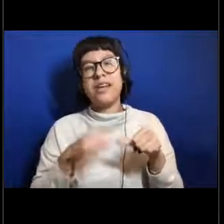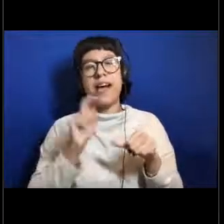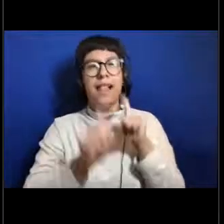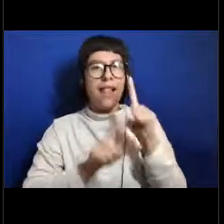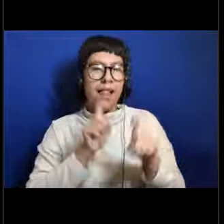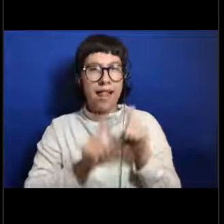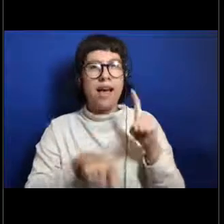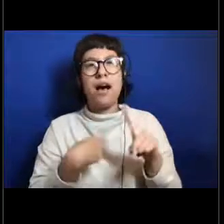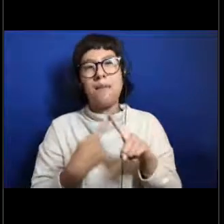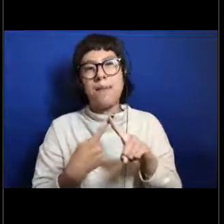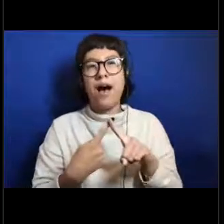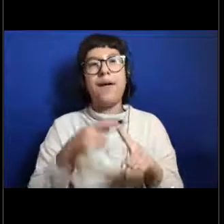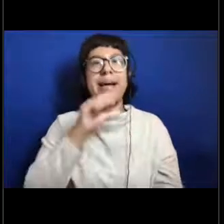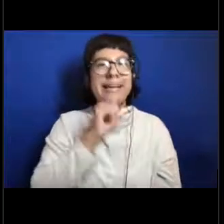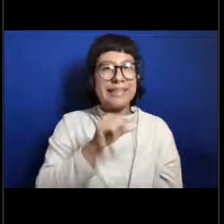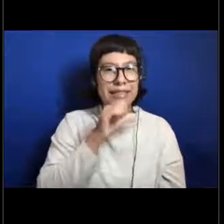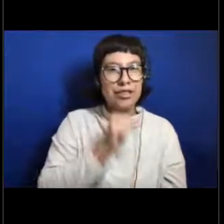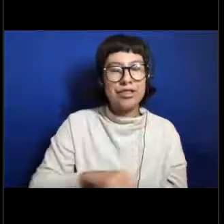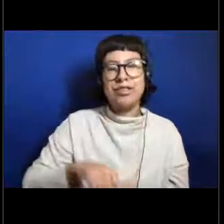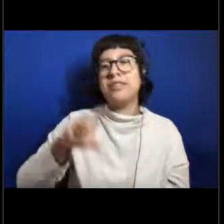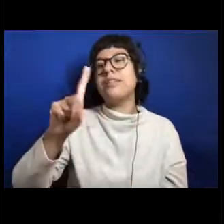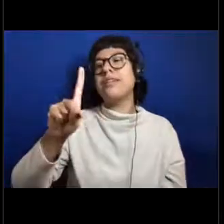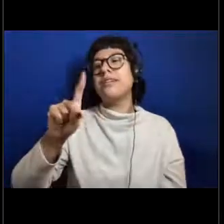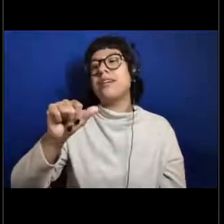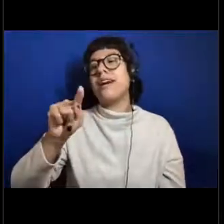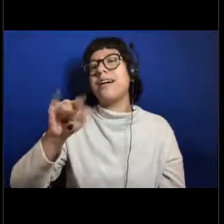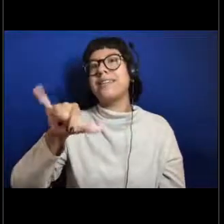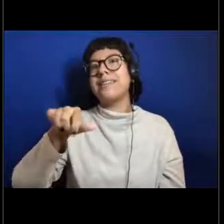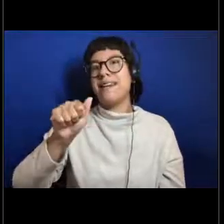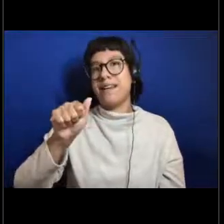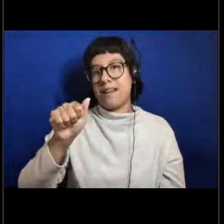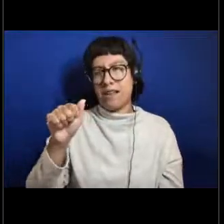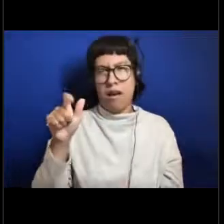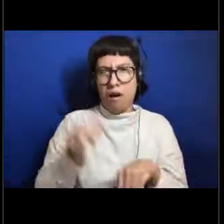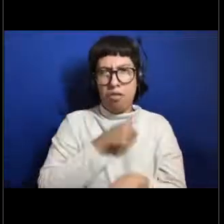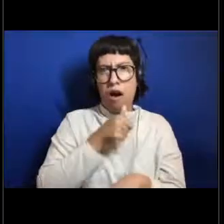about age because Katia would like to know how long a sea spider can live